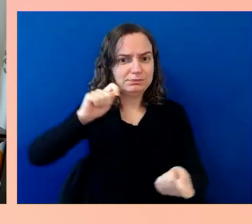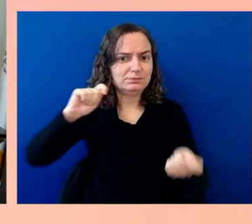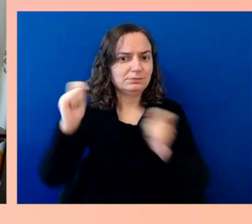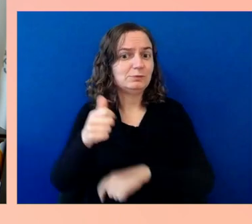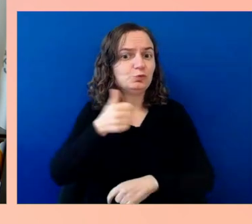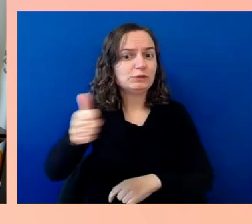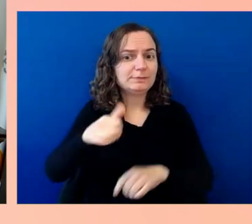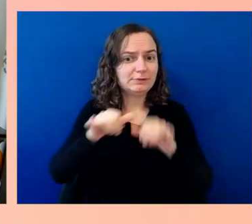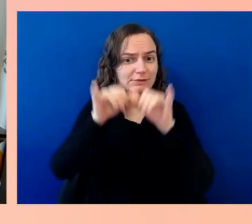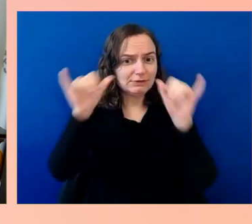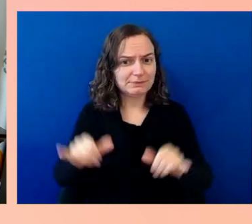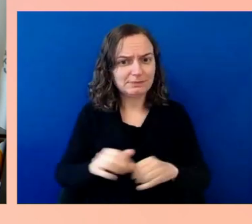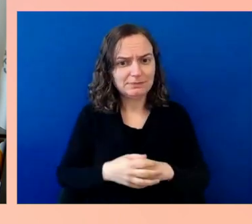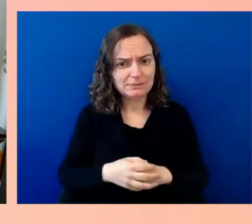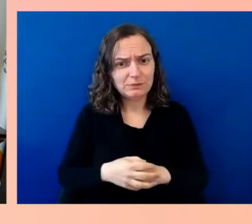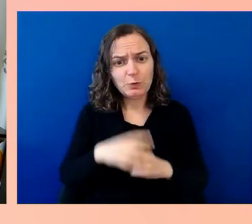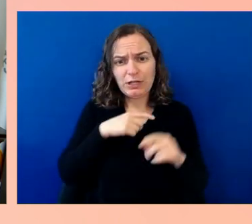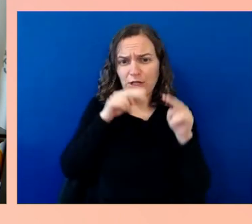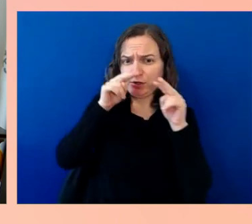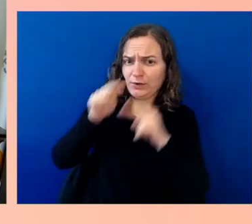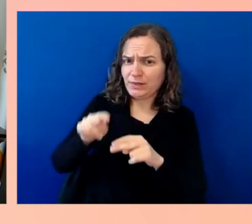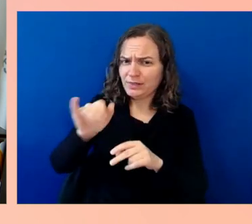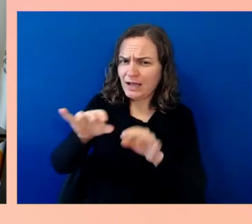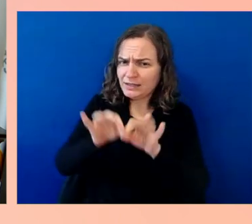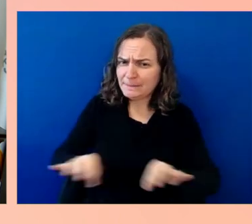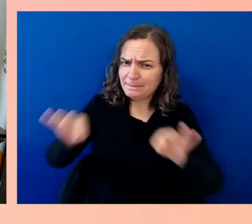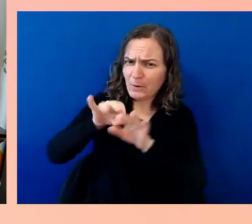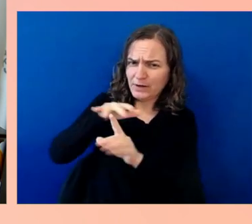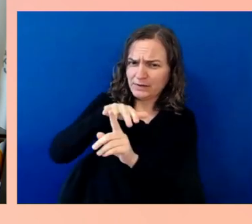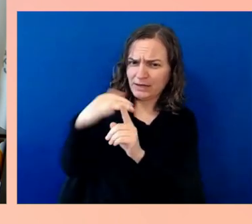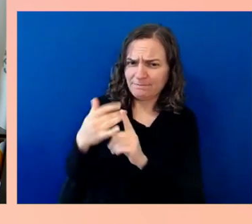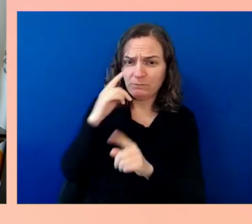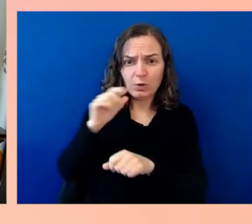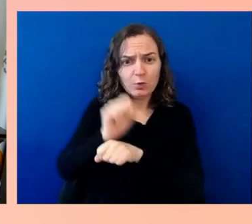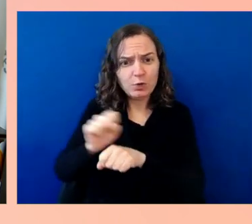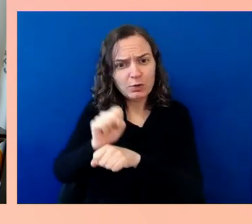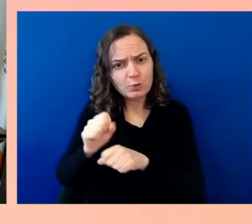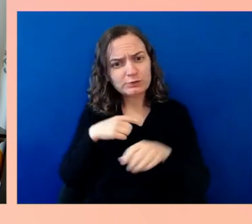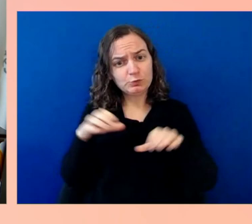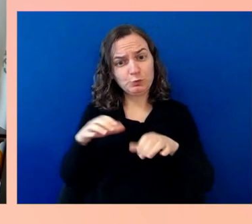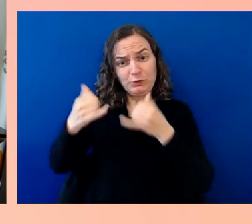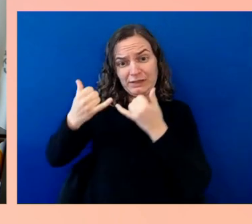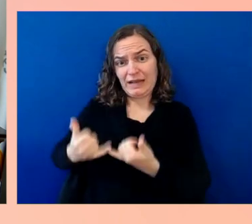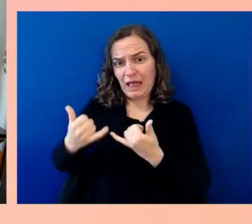This Infrastructure Investment and Jobs Act, as it's formally known, I think most people just call it the infrastructure law,